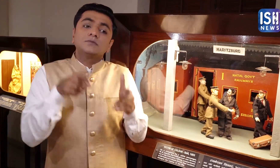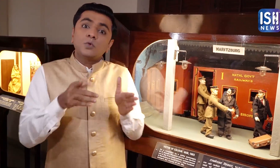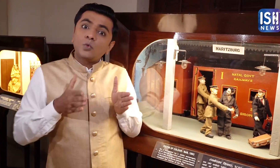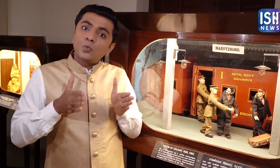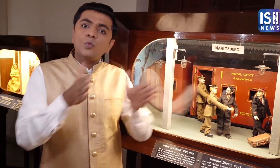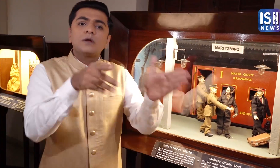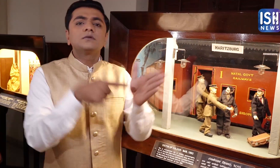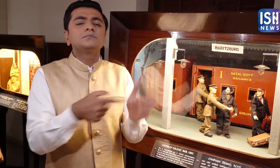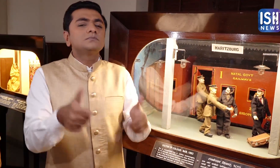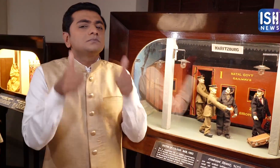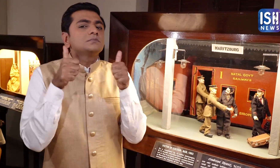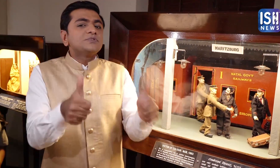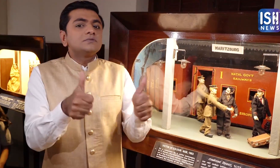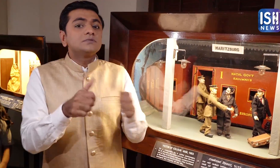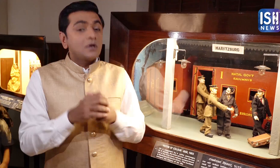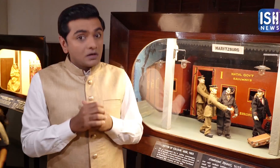This path is the best.